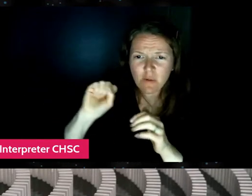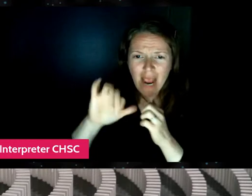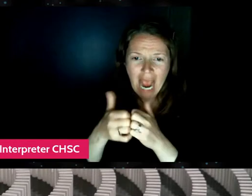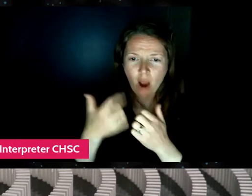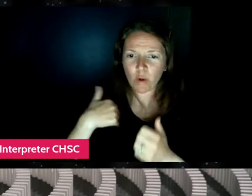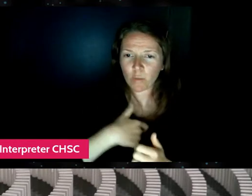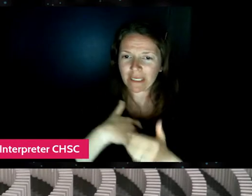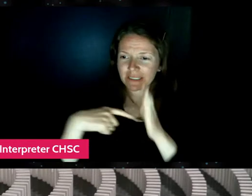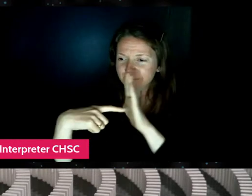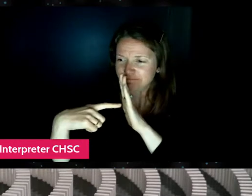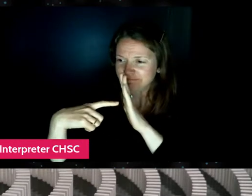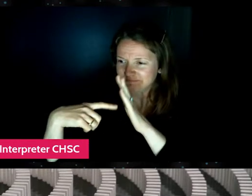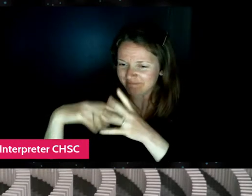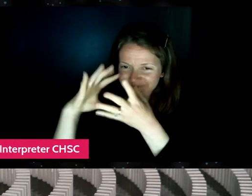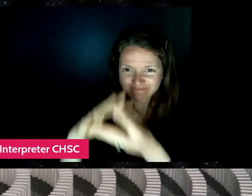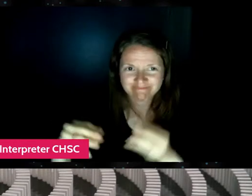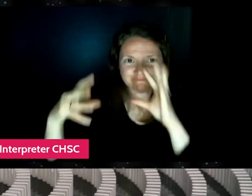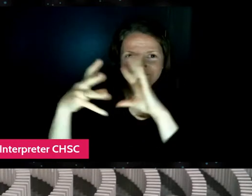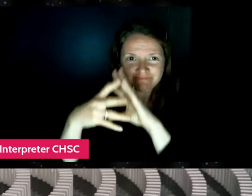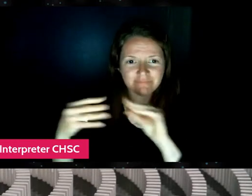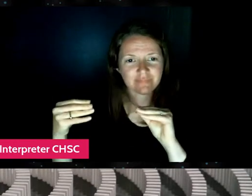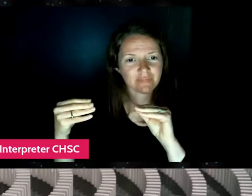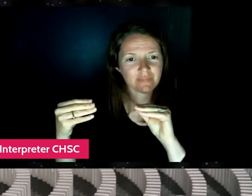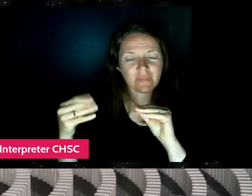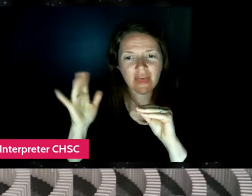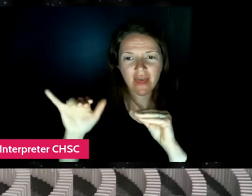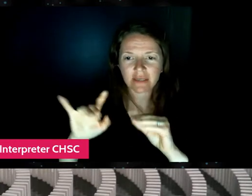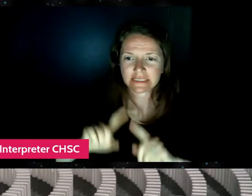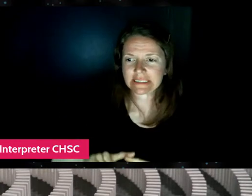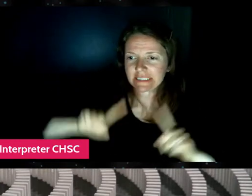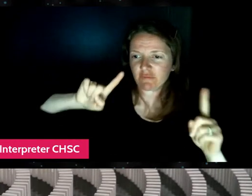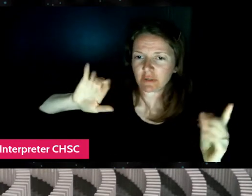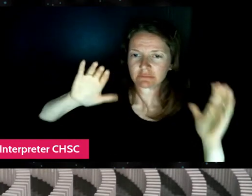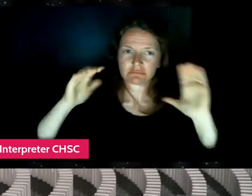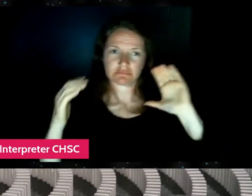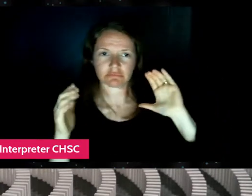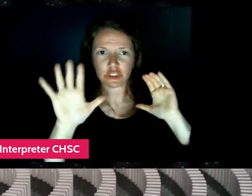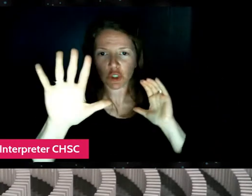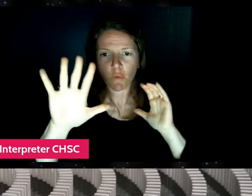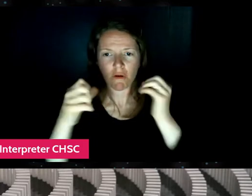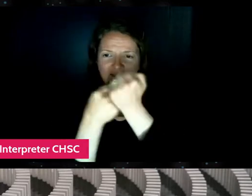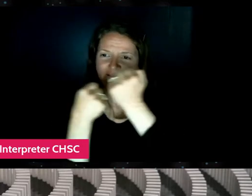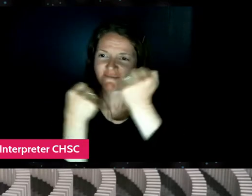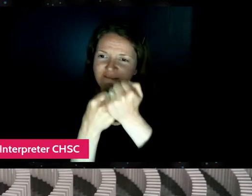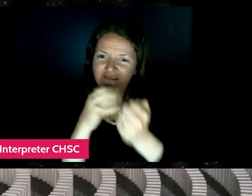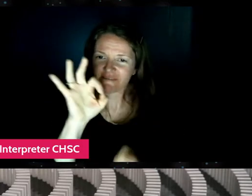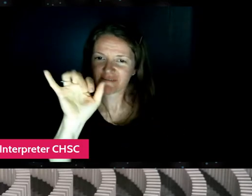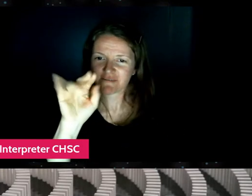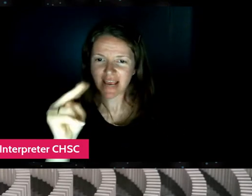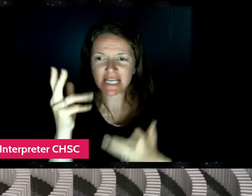in a way that is different from what your fans and your audience already can find with you?